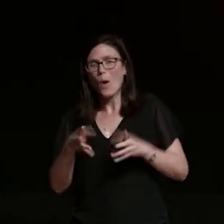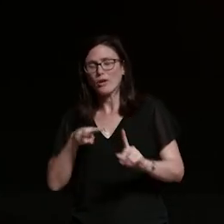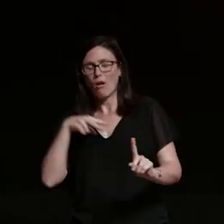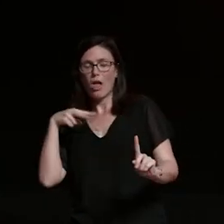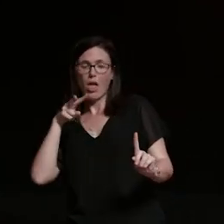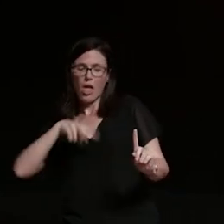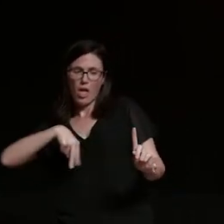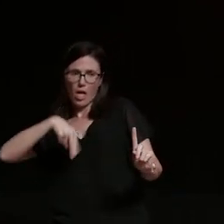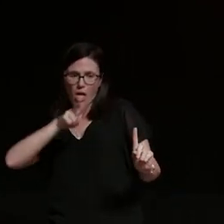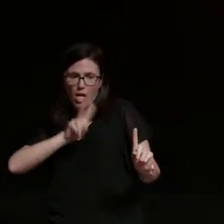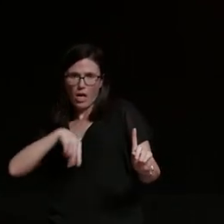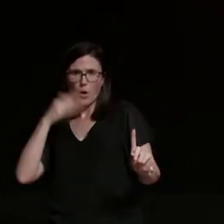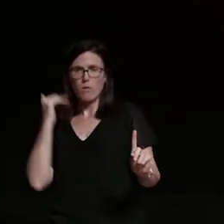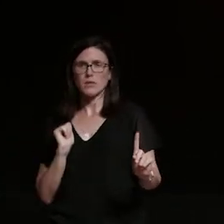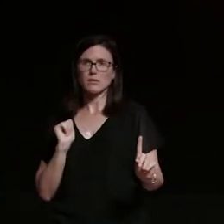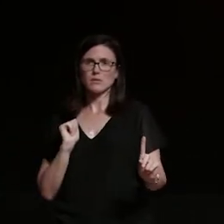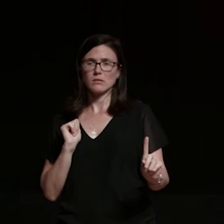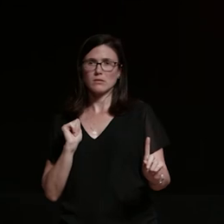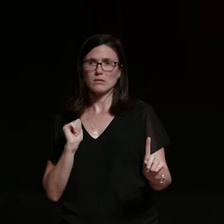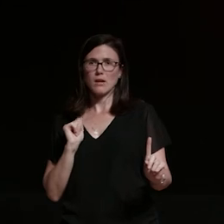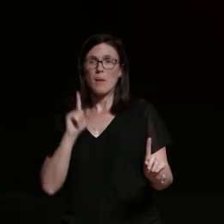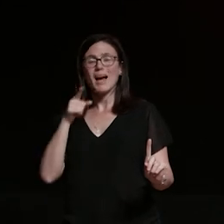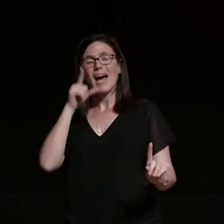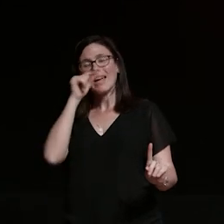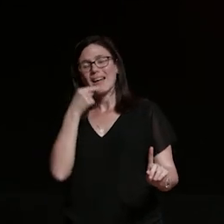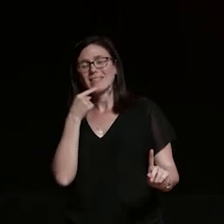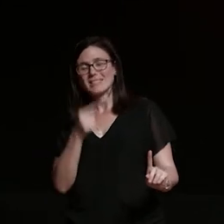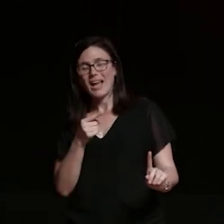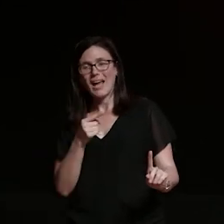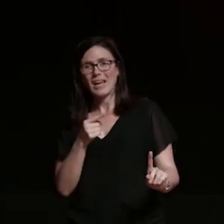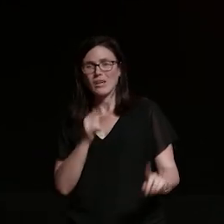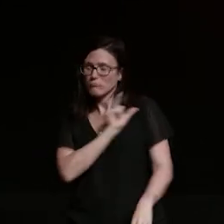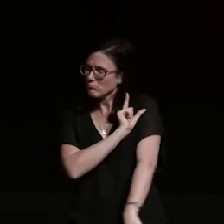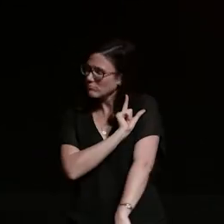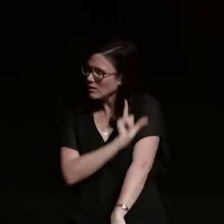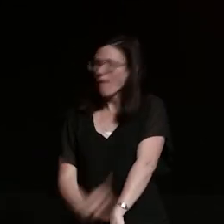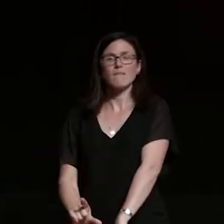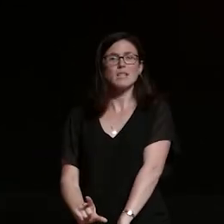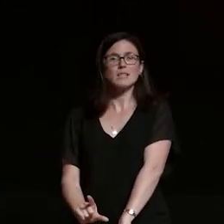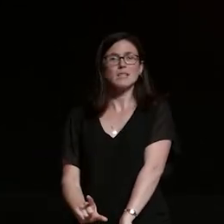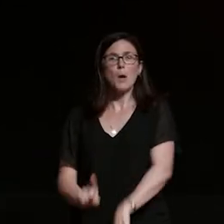you sit on i can say with a hundred percent certainty that most women motorcycle riders